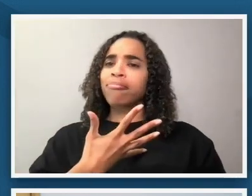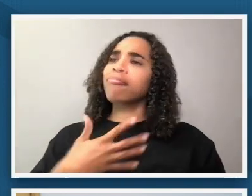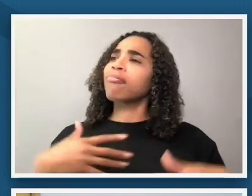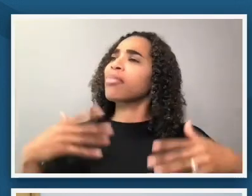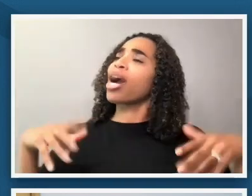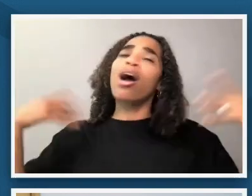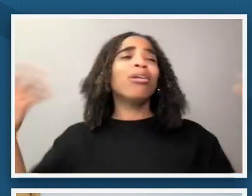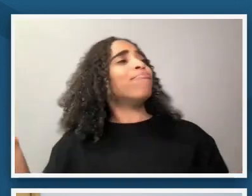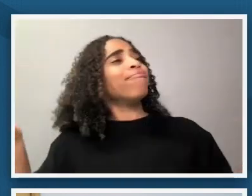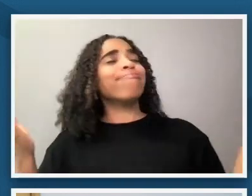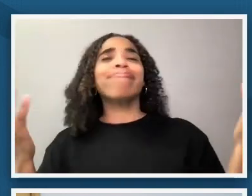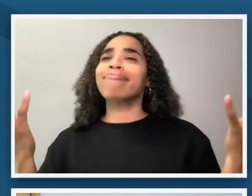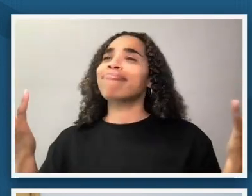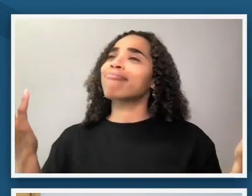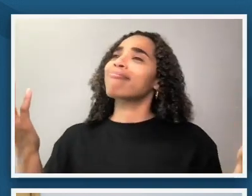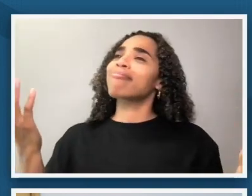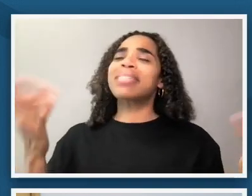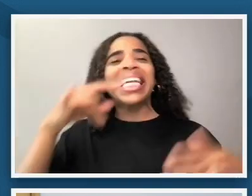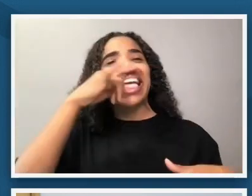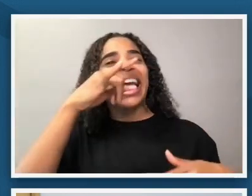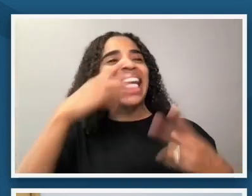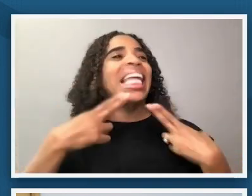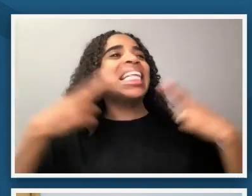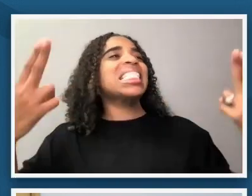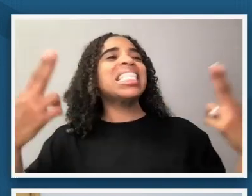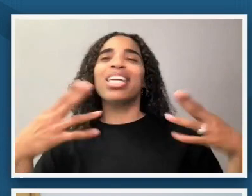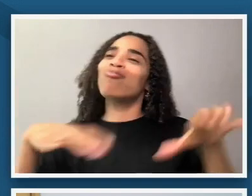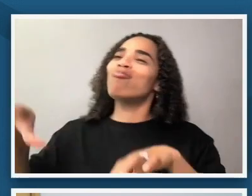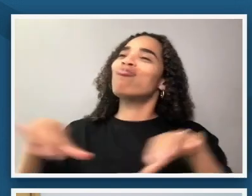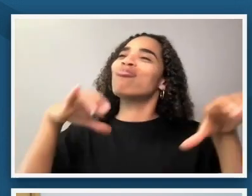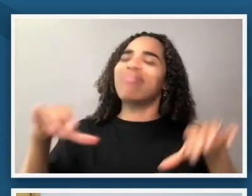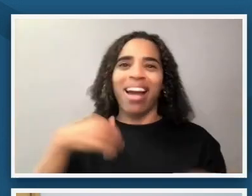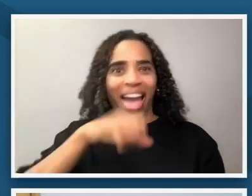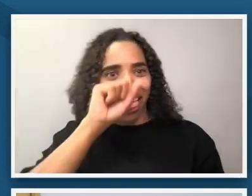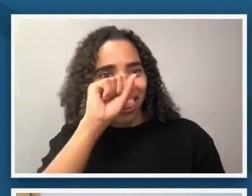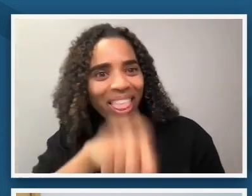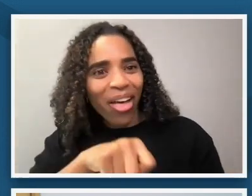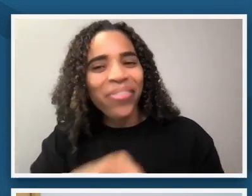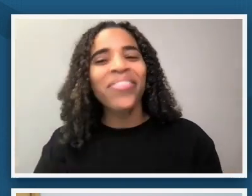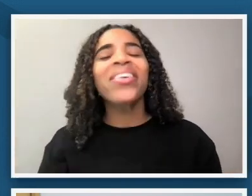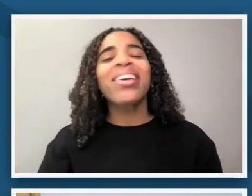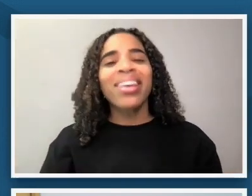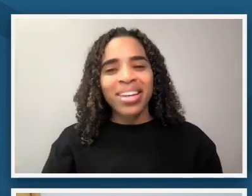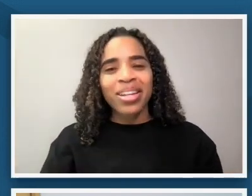experiencing a bit of childhood and i i